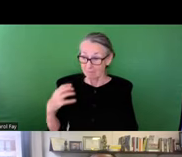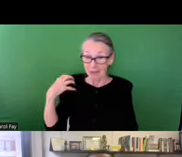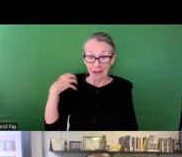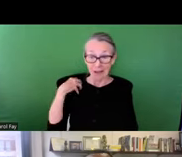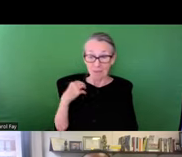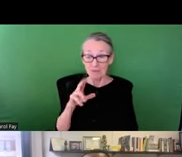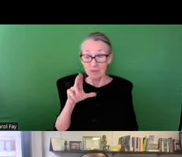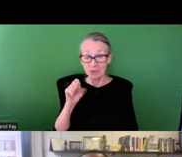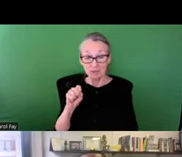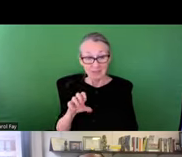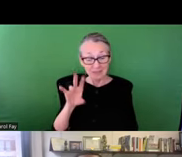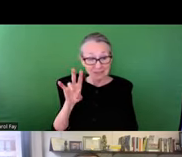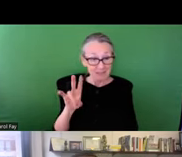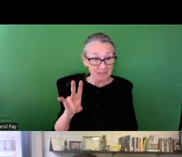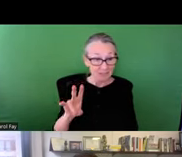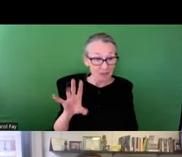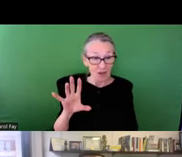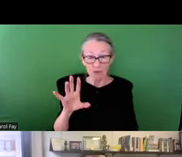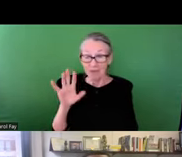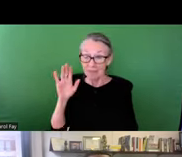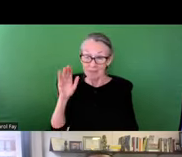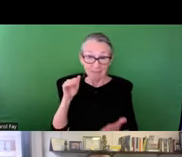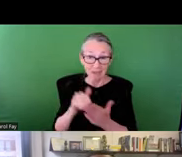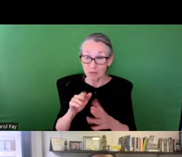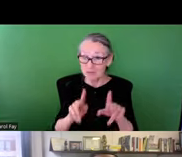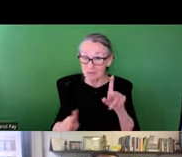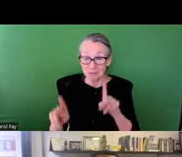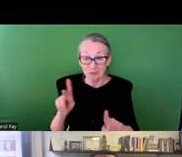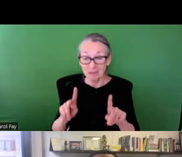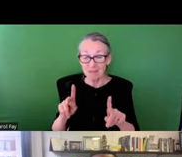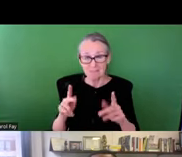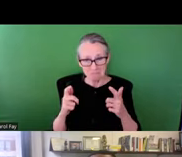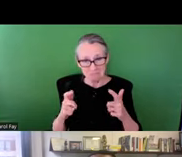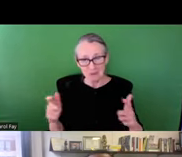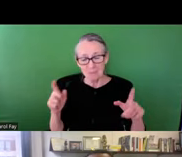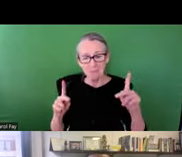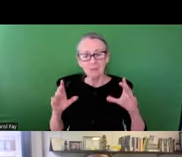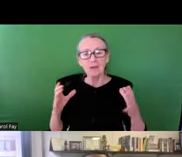of Washington DC, again, our nations capital, just over